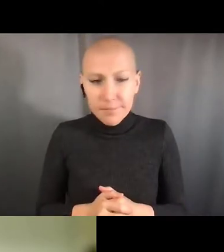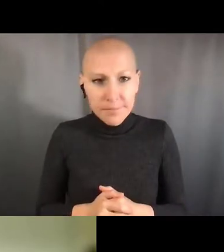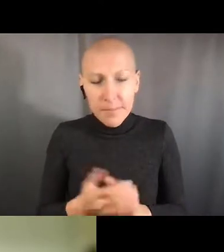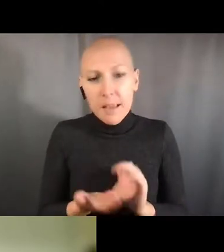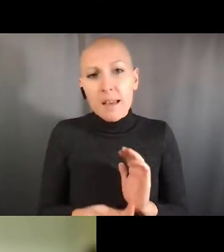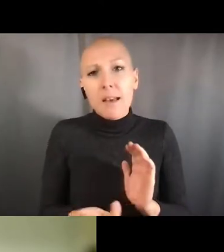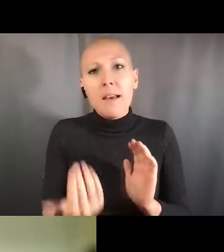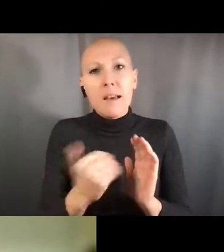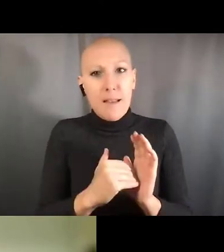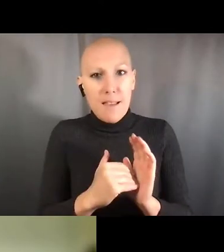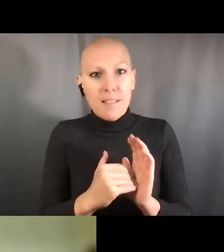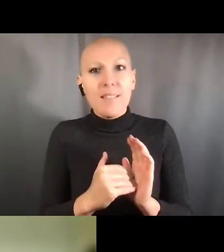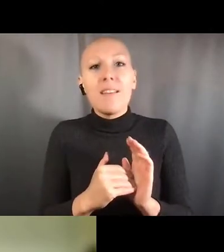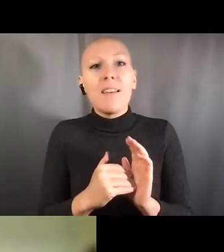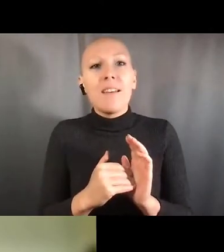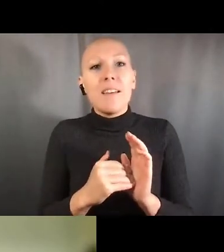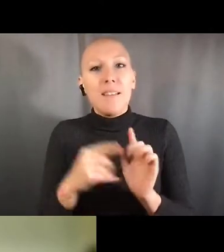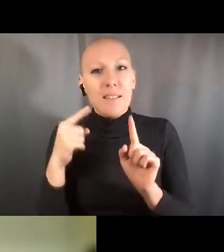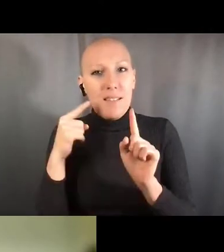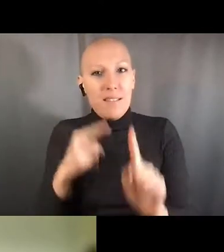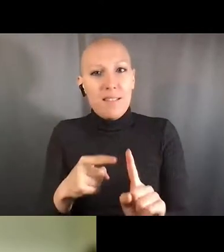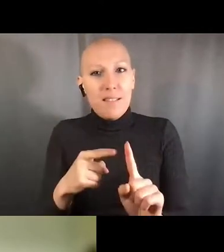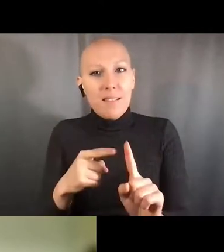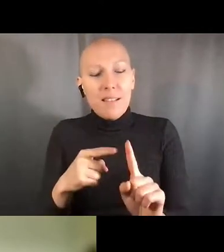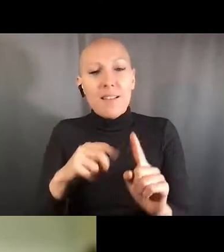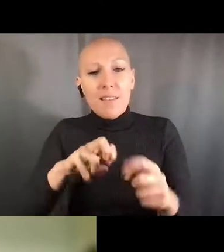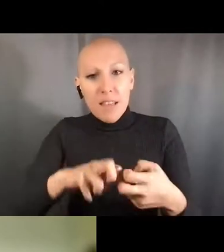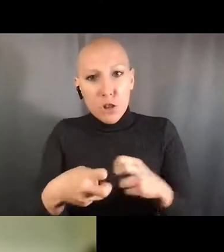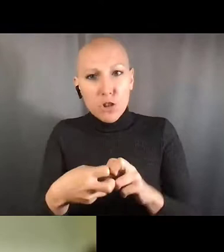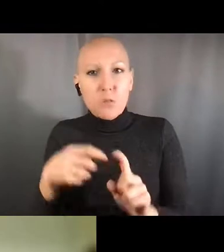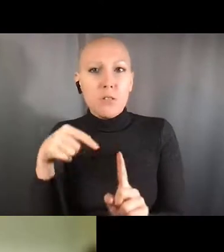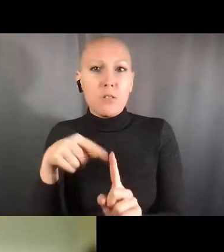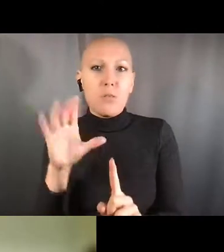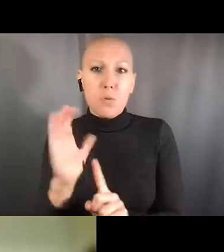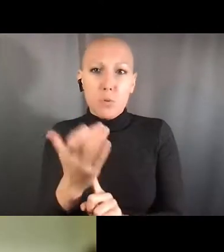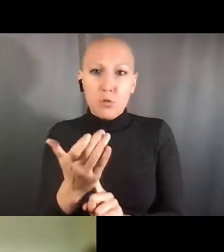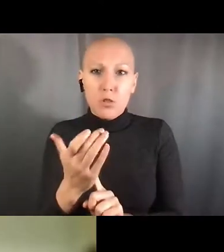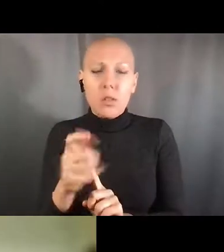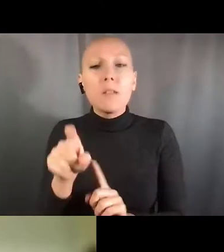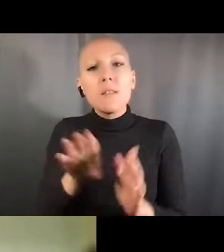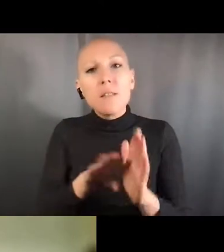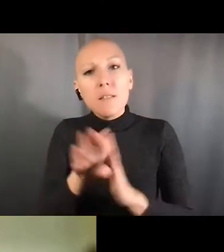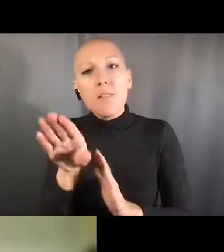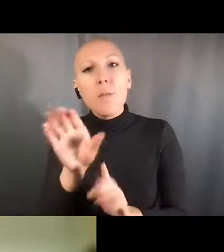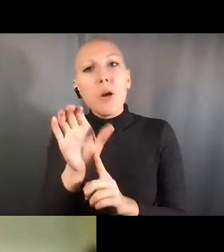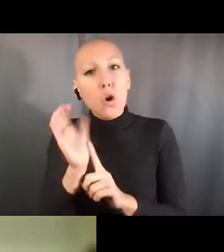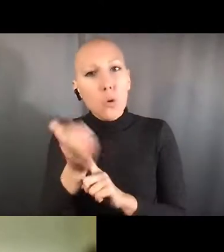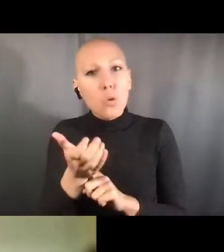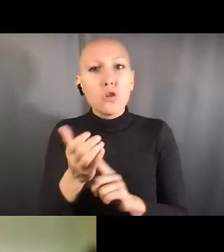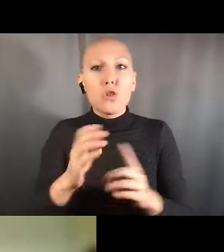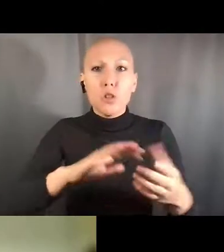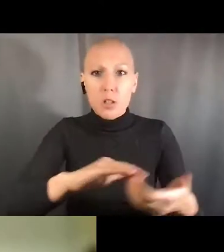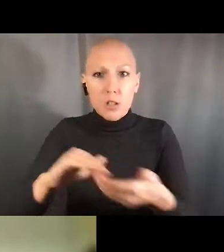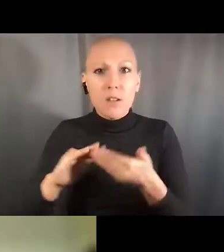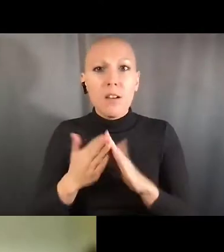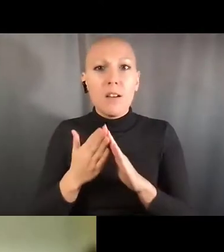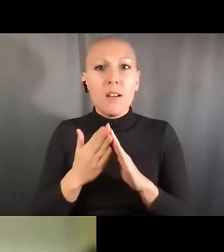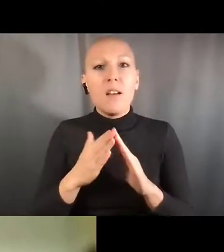that could be something that could come up. Liza Bundesen: Thank you. For small businesses, how much additional training